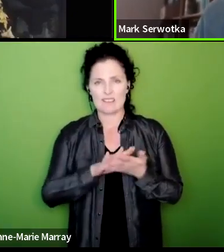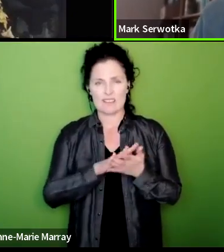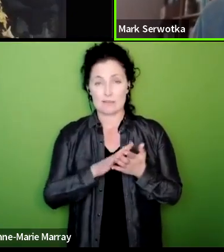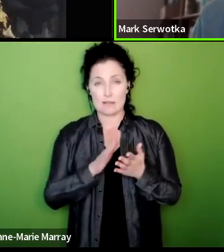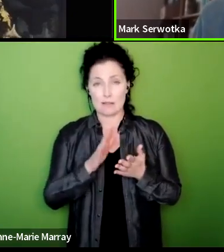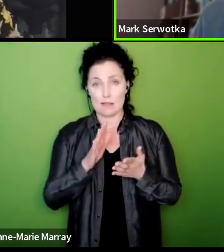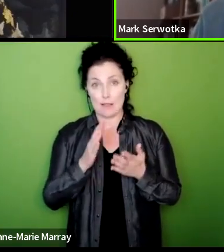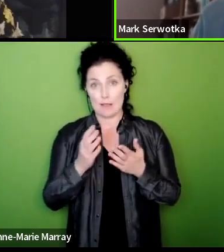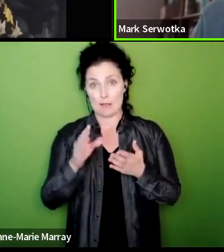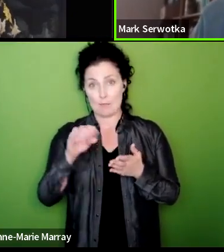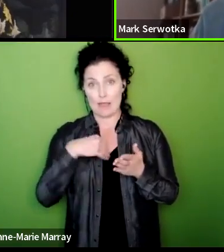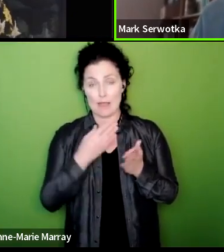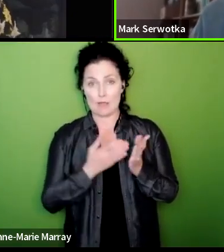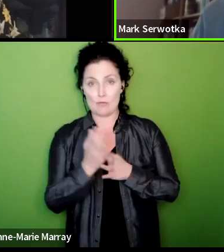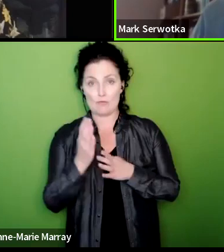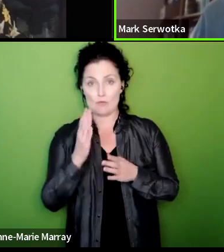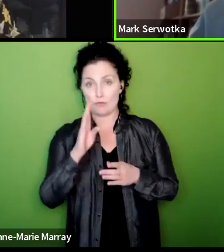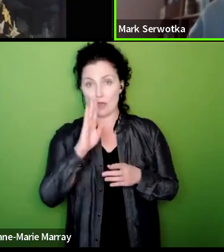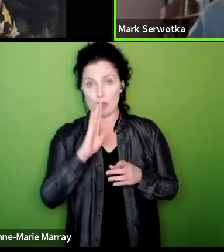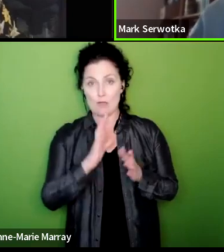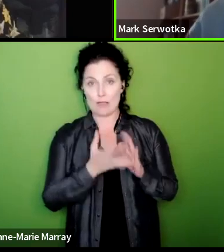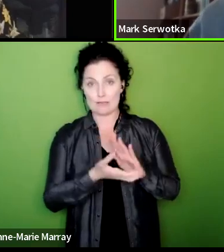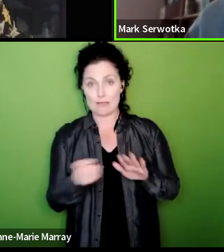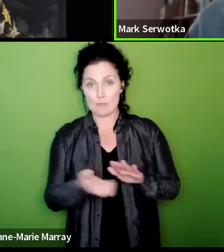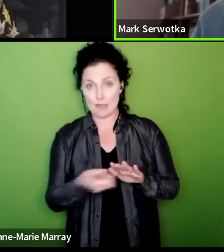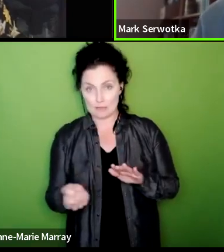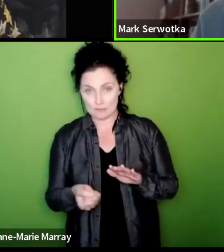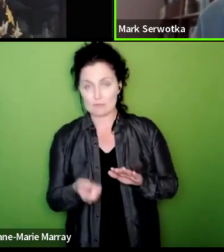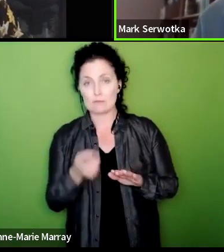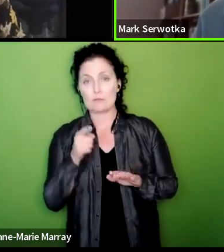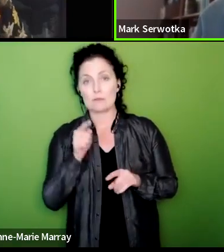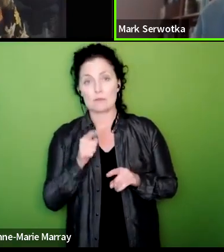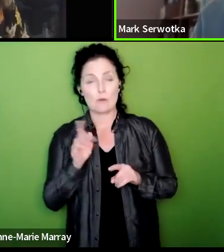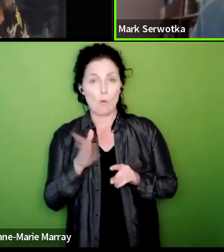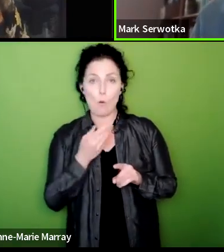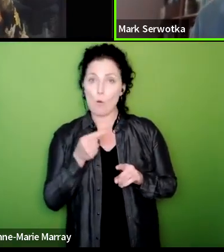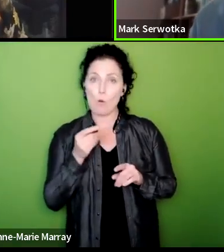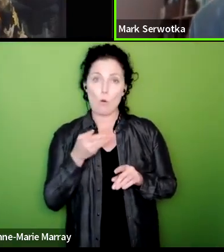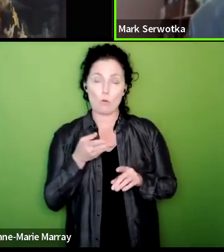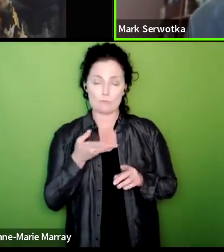or whether it's from voluntary donations will all go towards paying strike pay and we will advertise